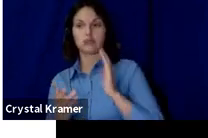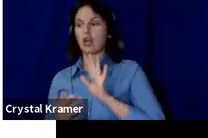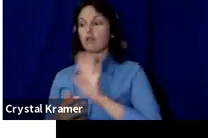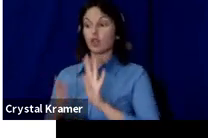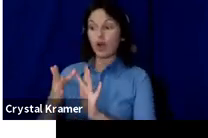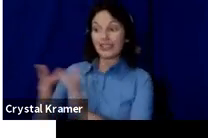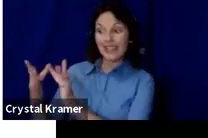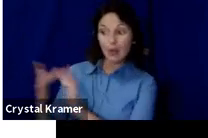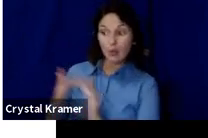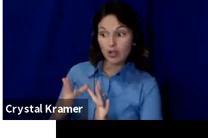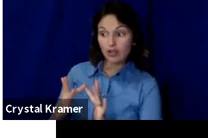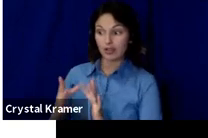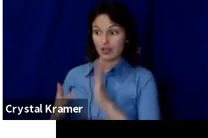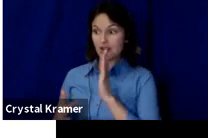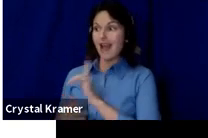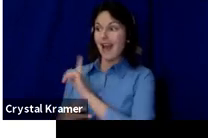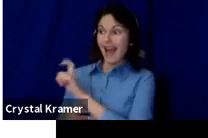that you ask will donate.